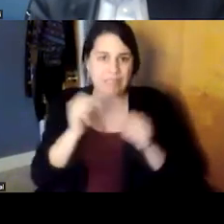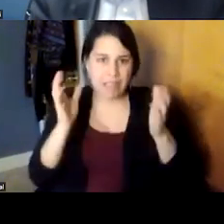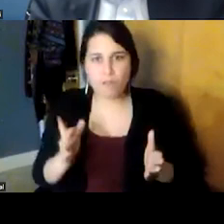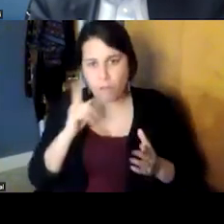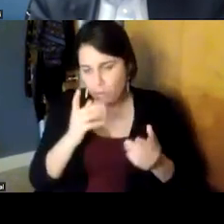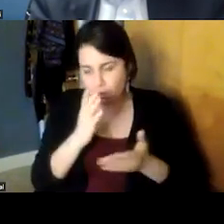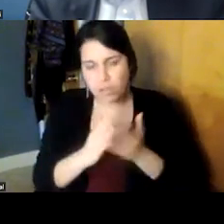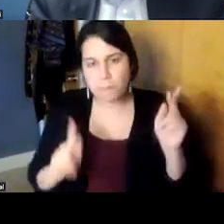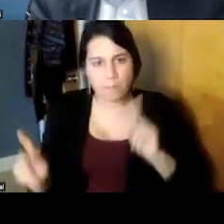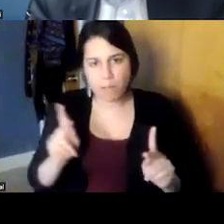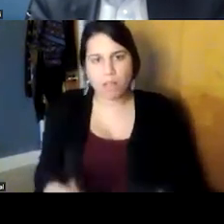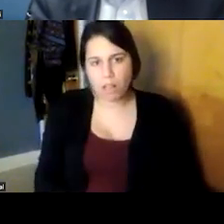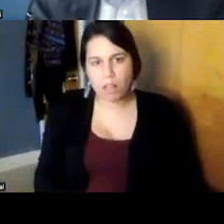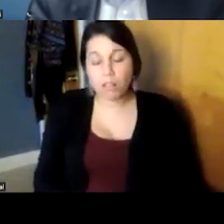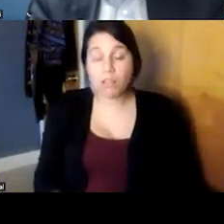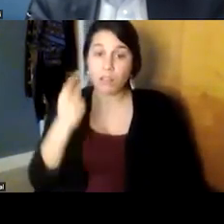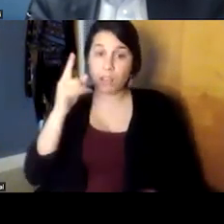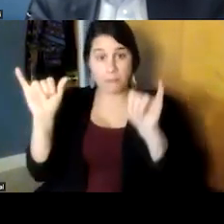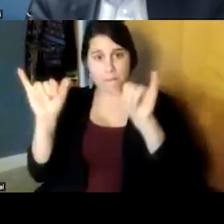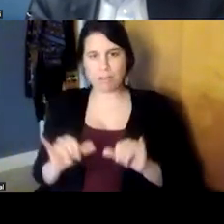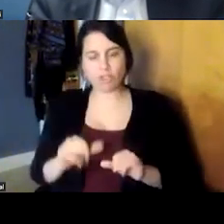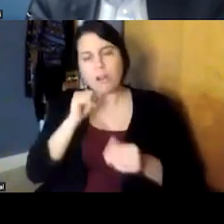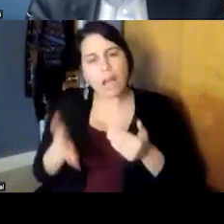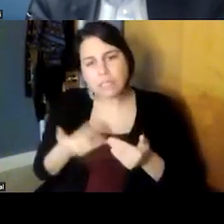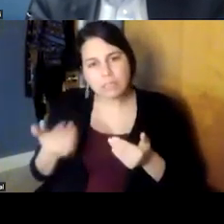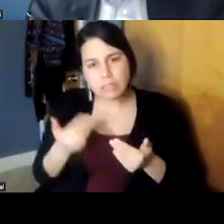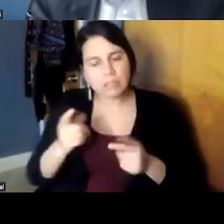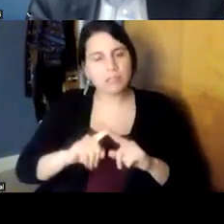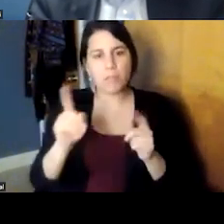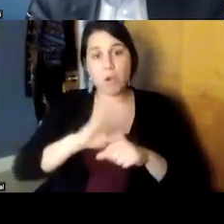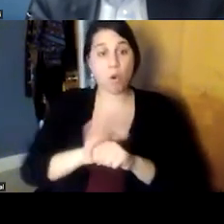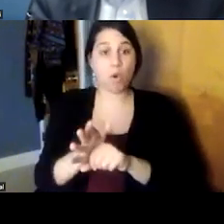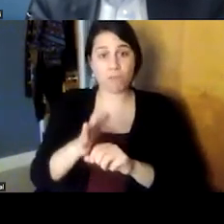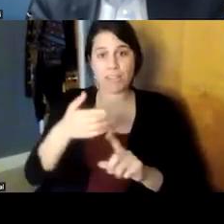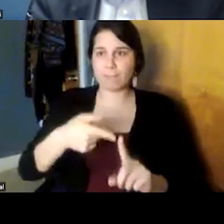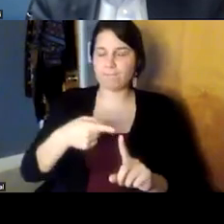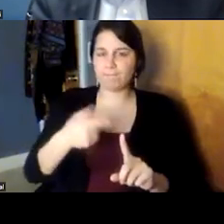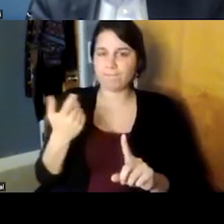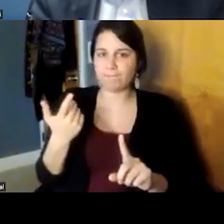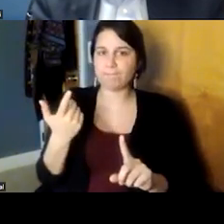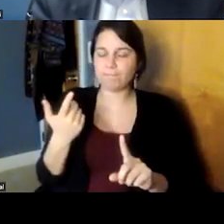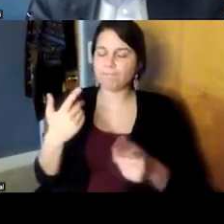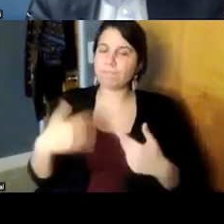been easy to measure covet has been a you know a shall i say a chaotic frenetic time